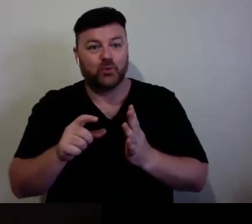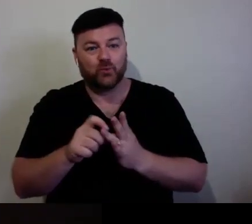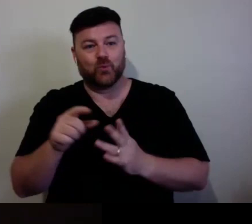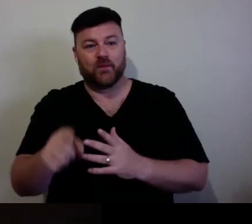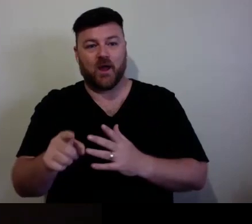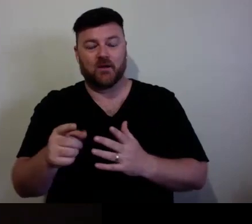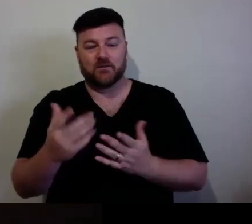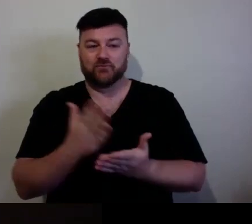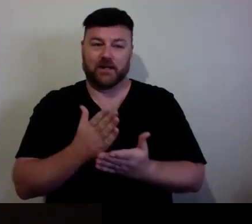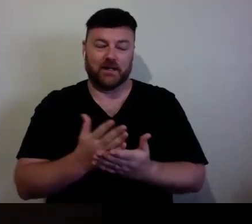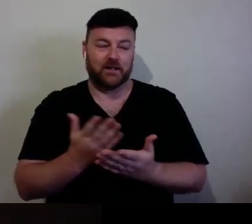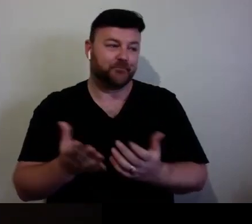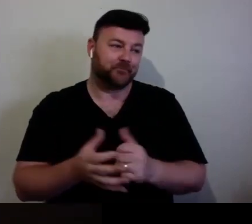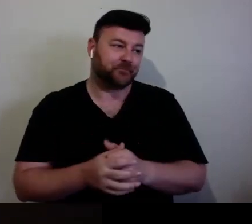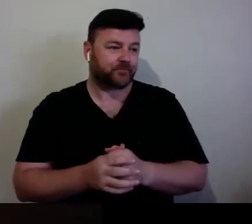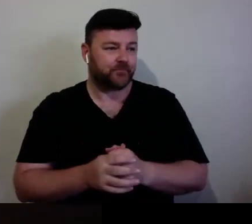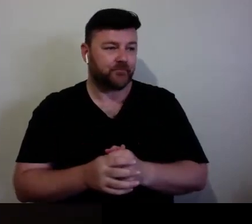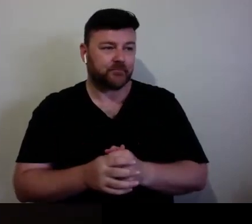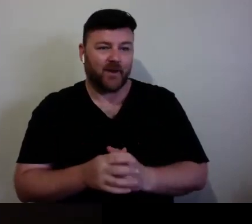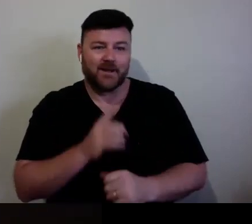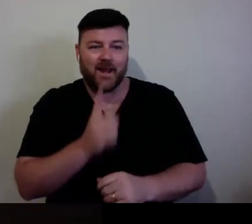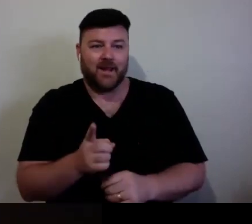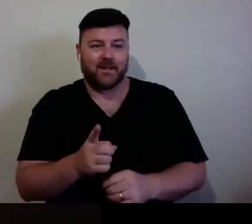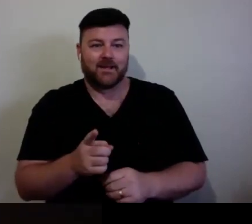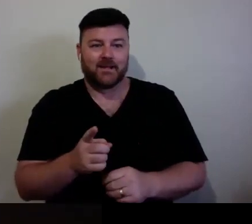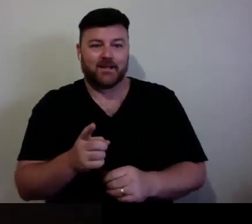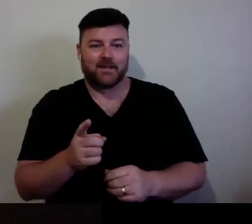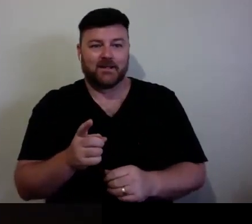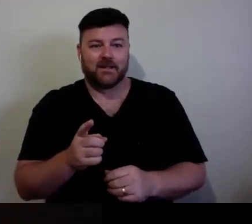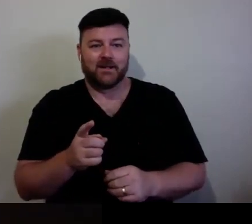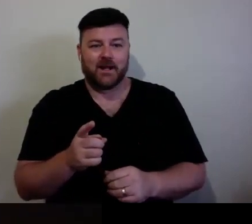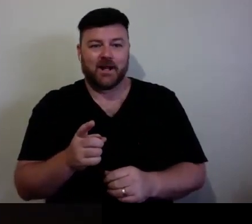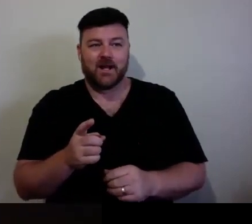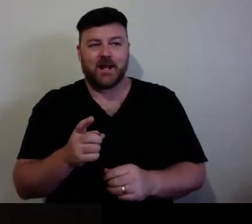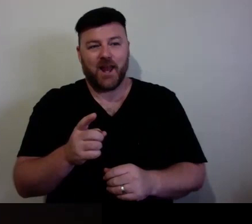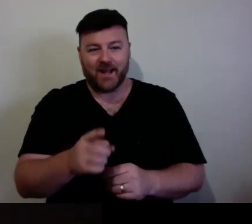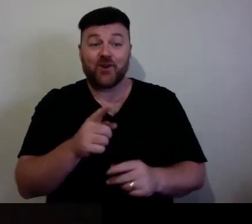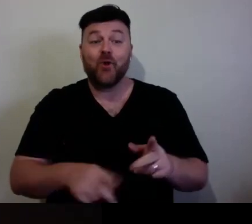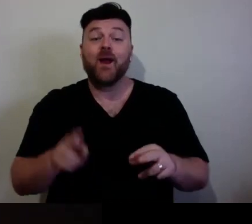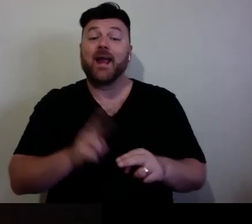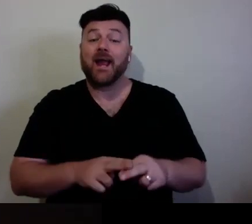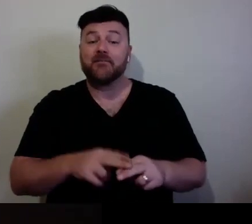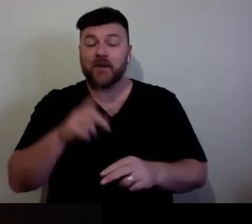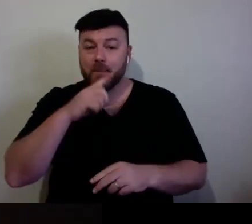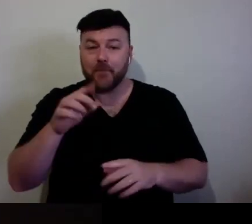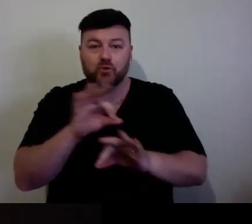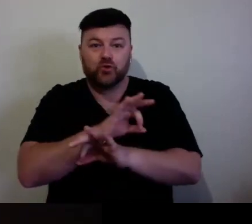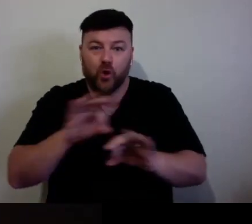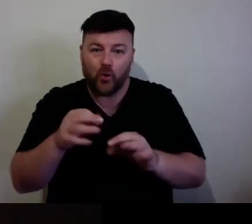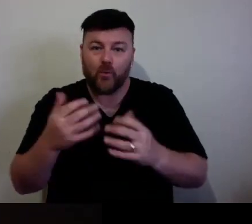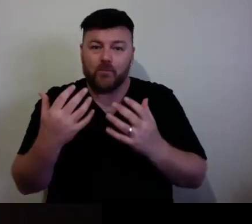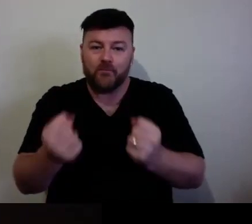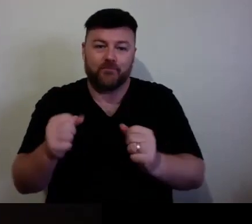how -- saying how - make it unusual for people not to do that in there.